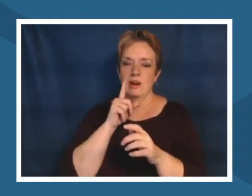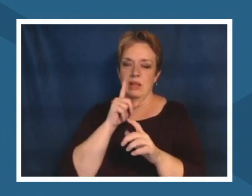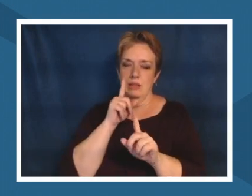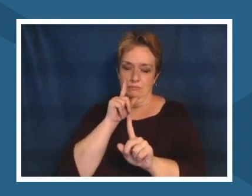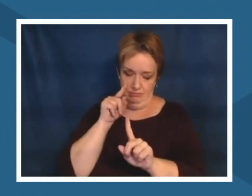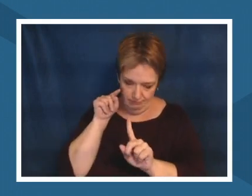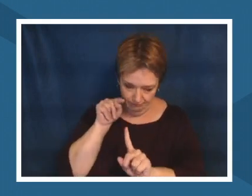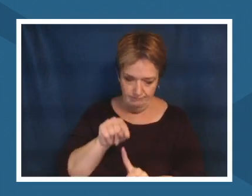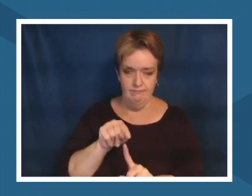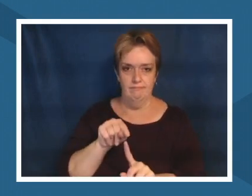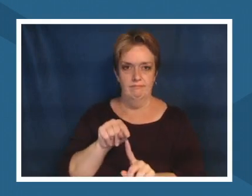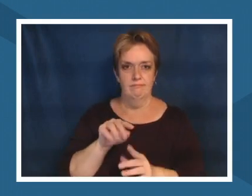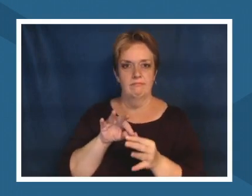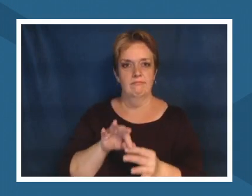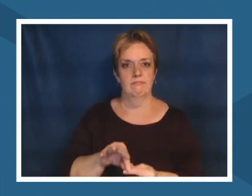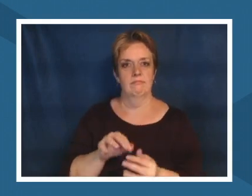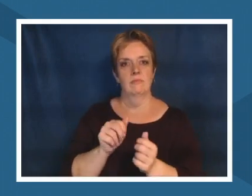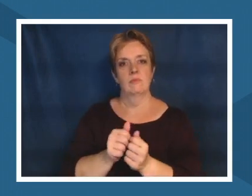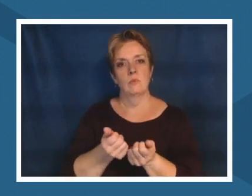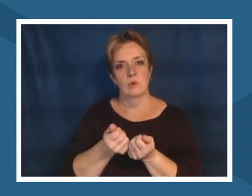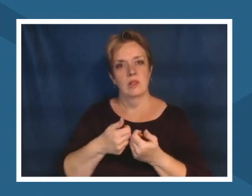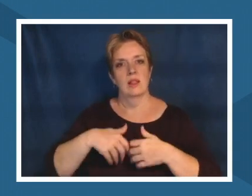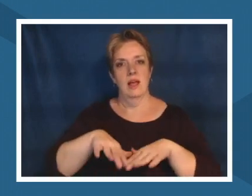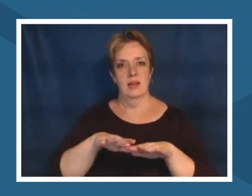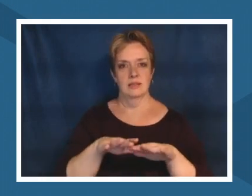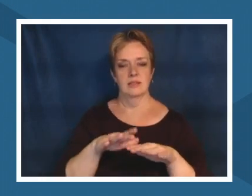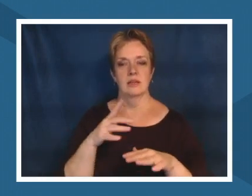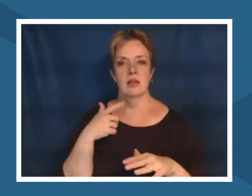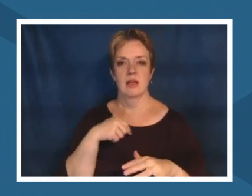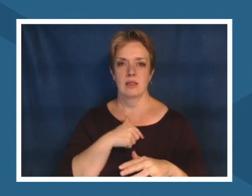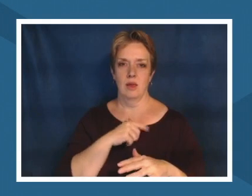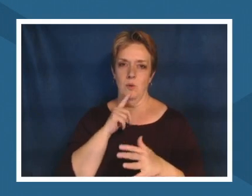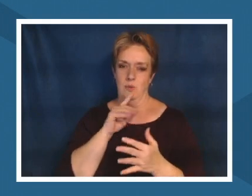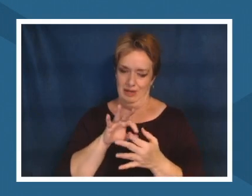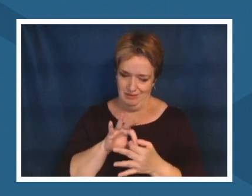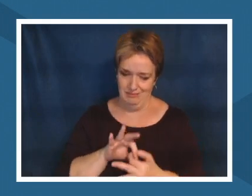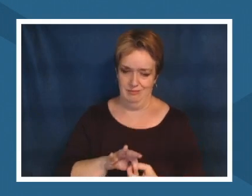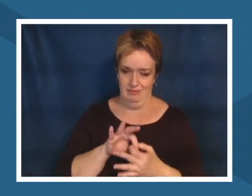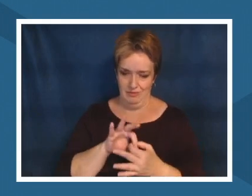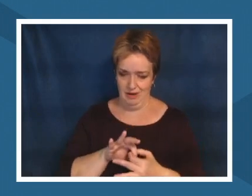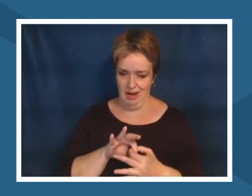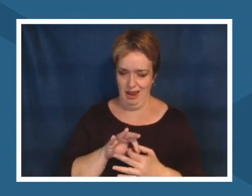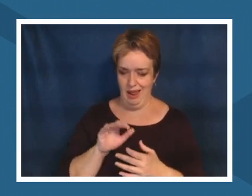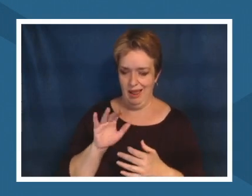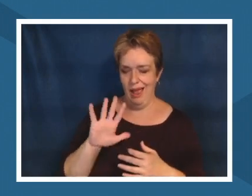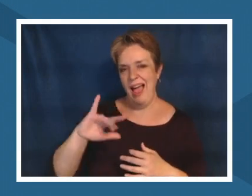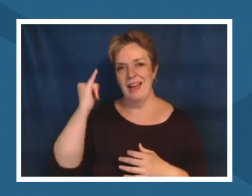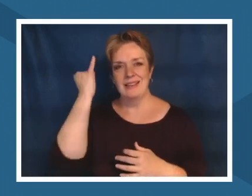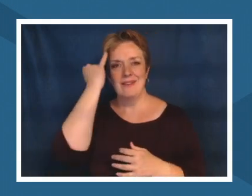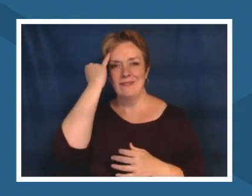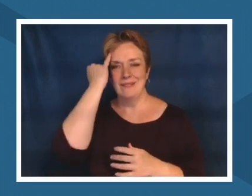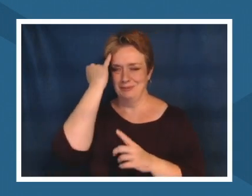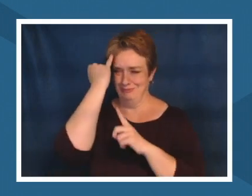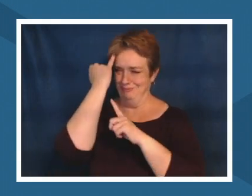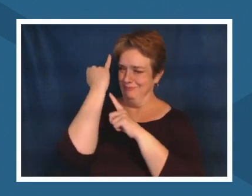engaging as if